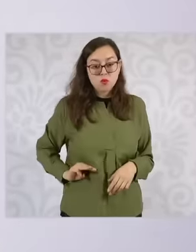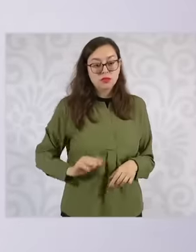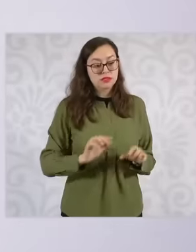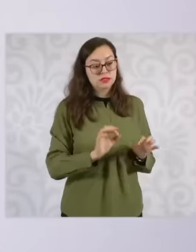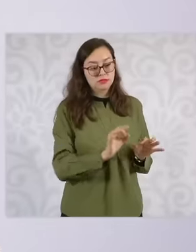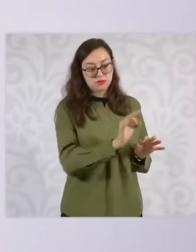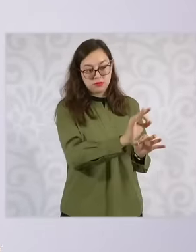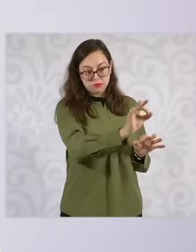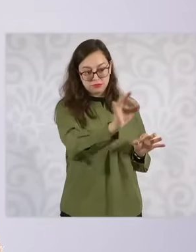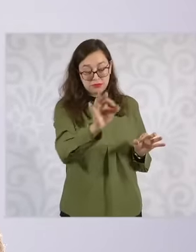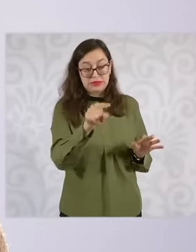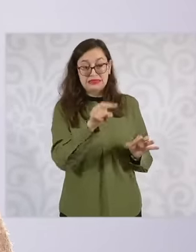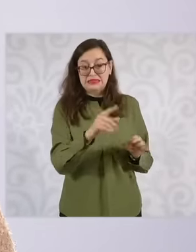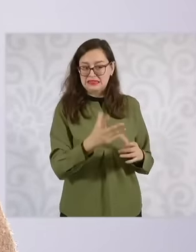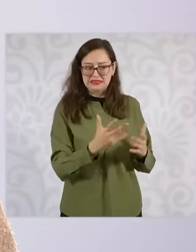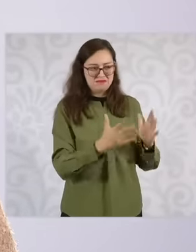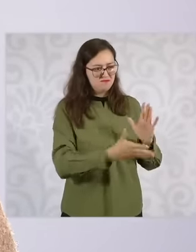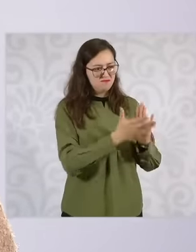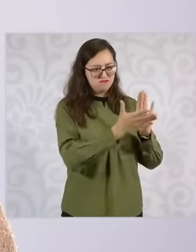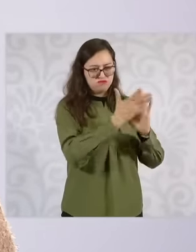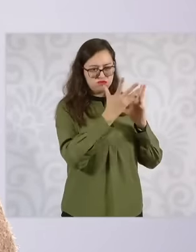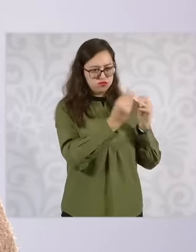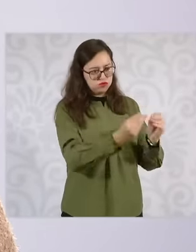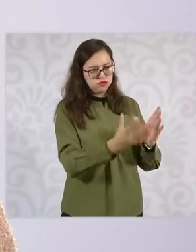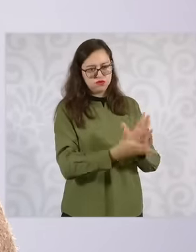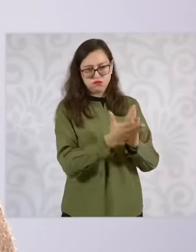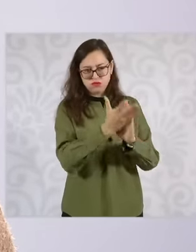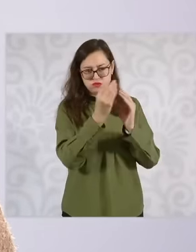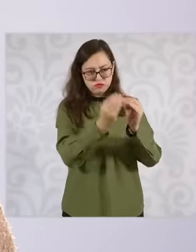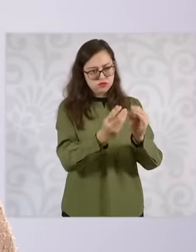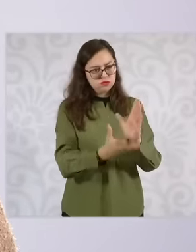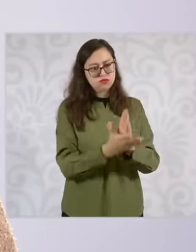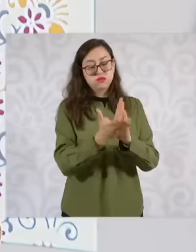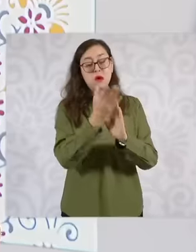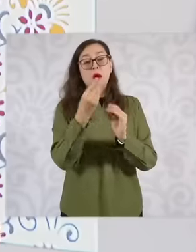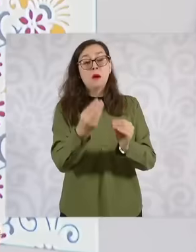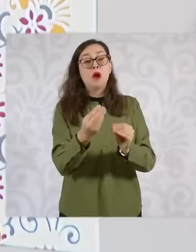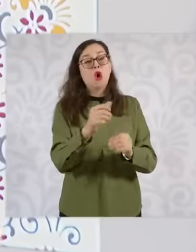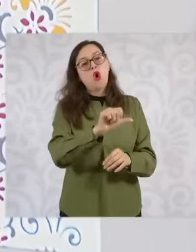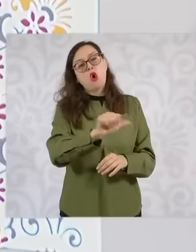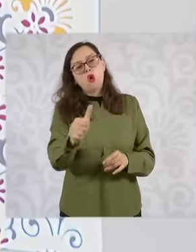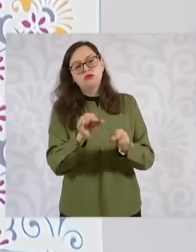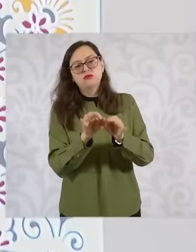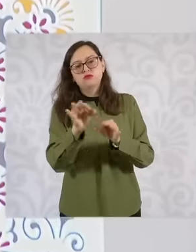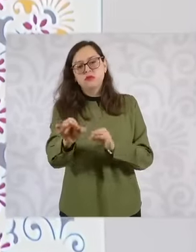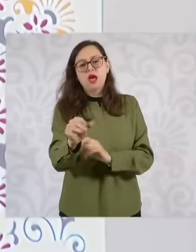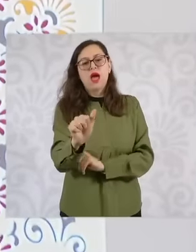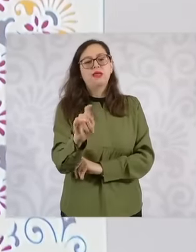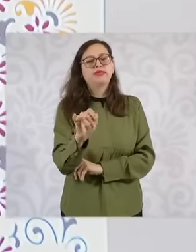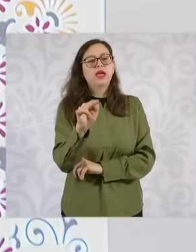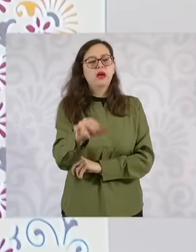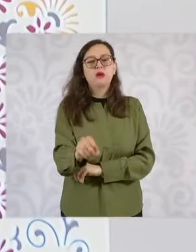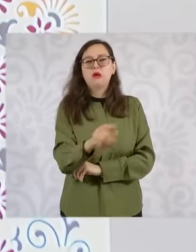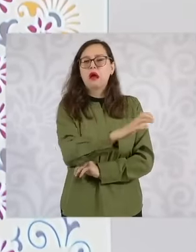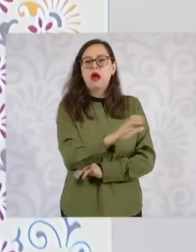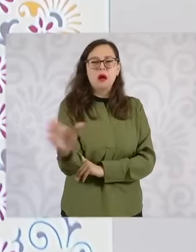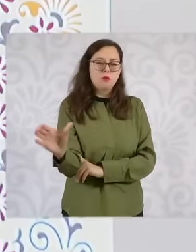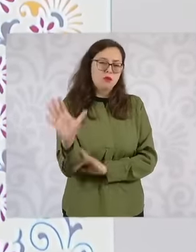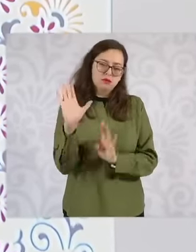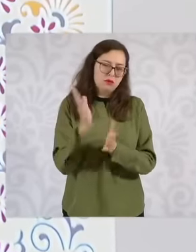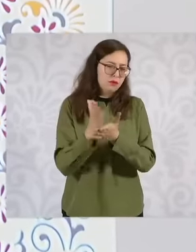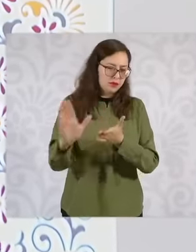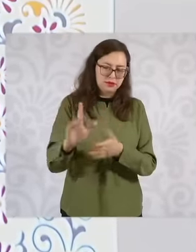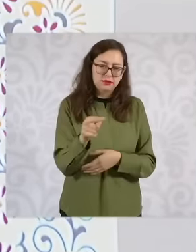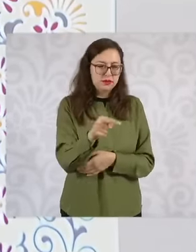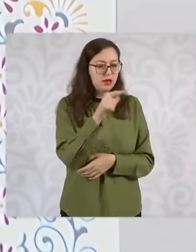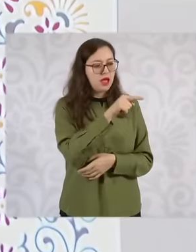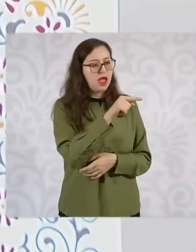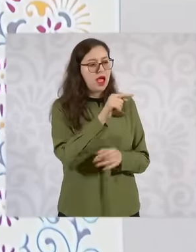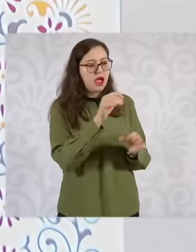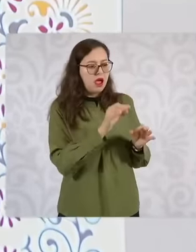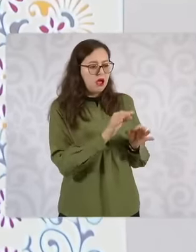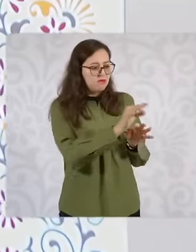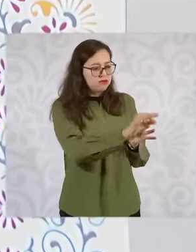there is also a part like Atenco that has a rural part the municipalities that are completely